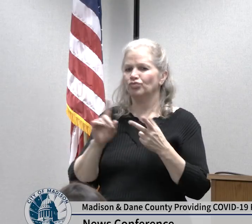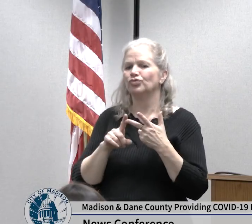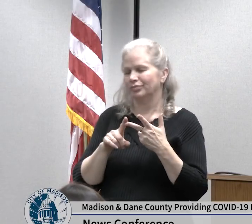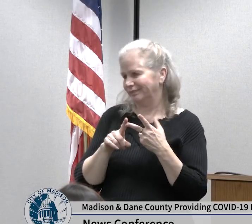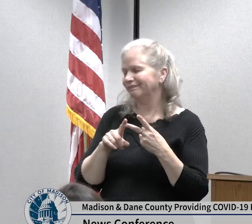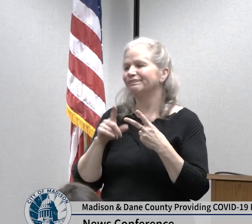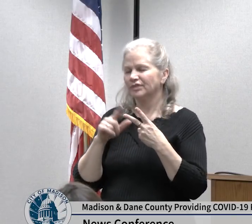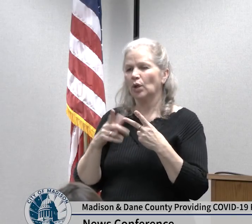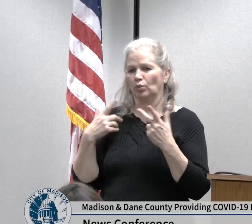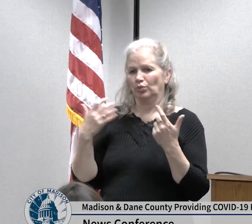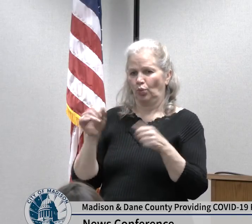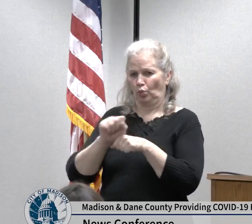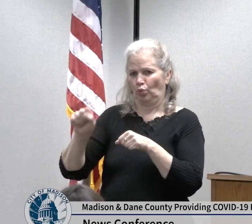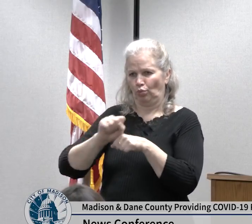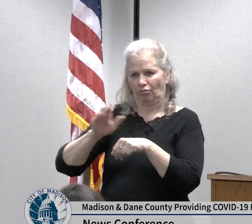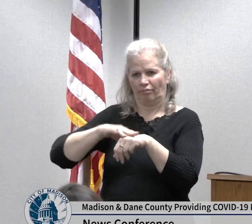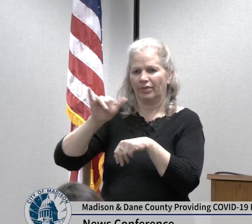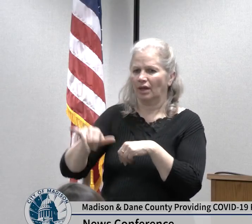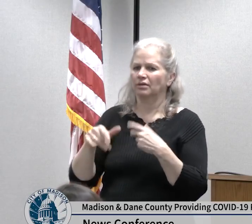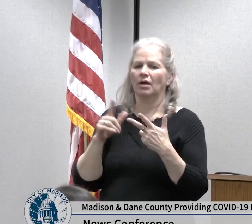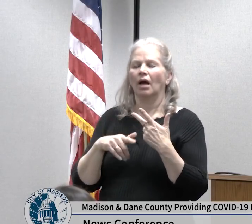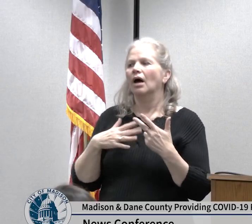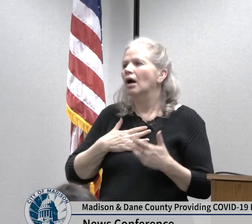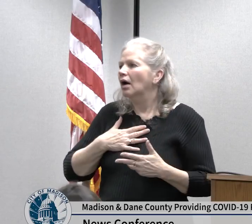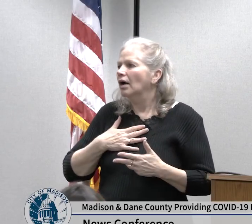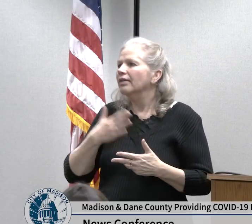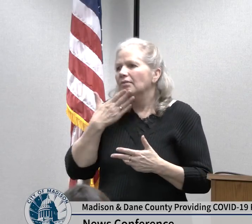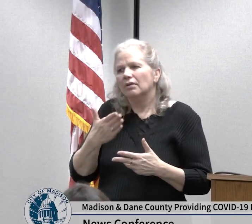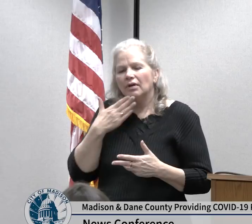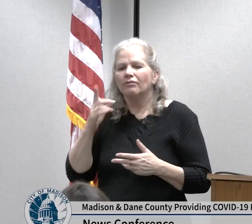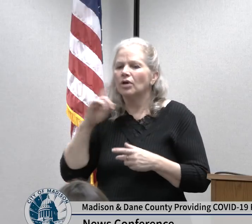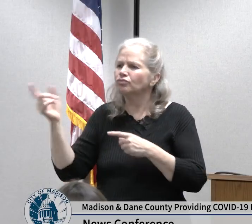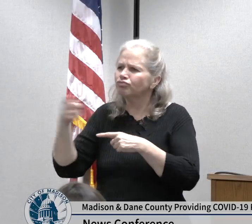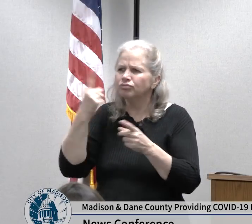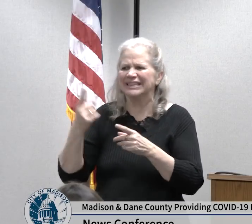and attention in responding diligently and appropriately while a person's